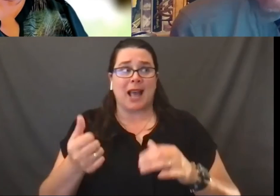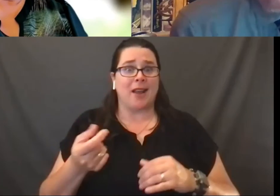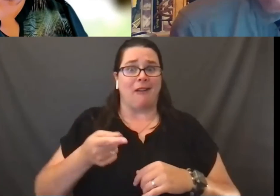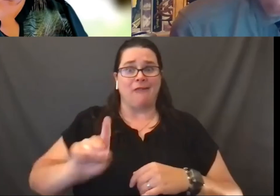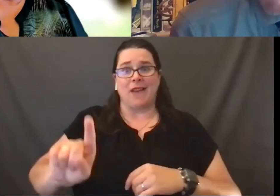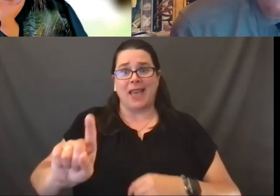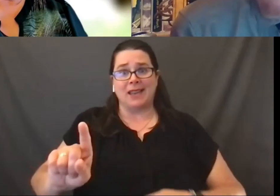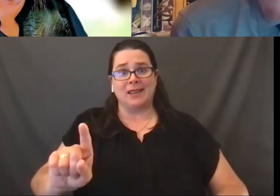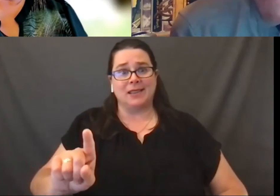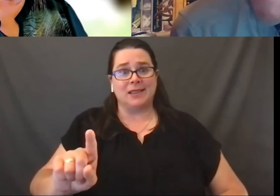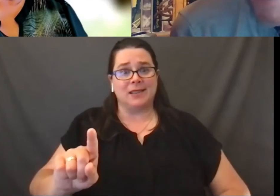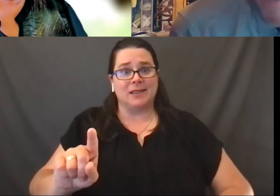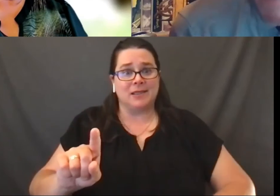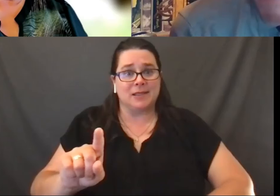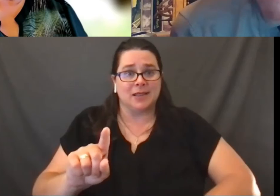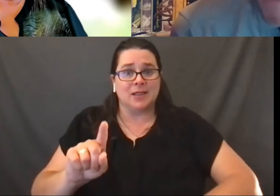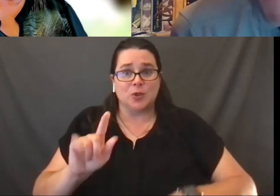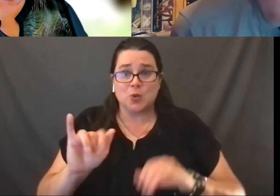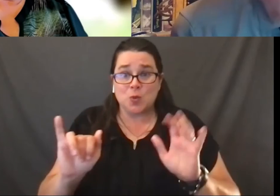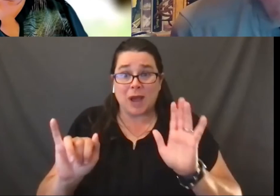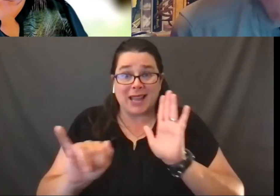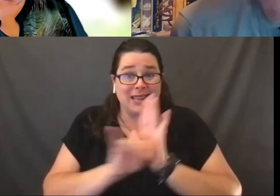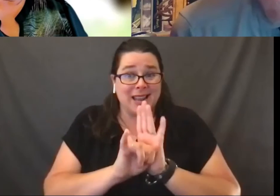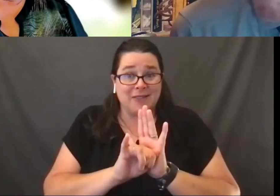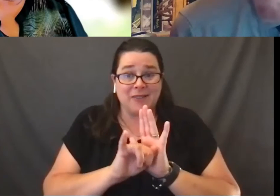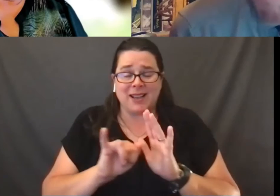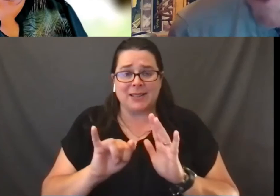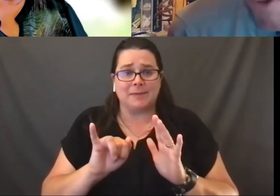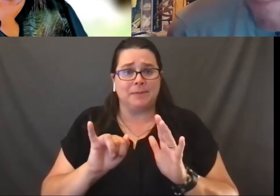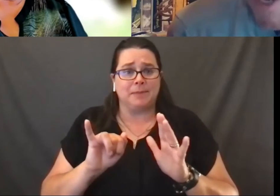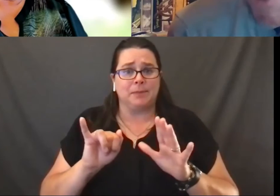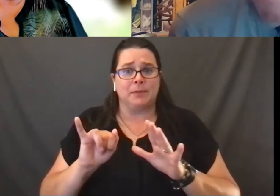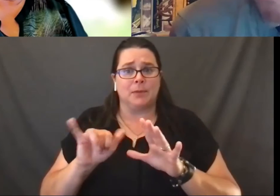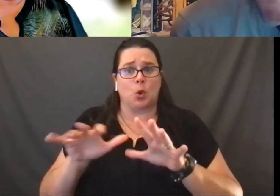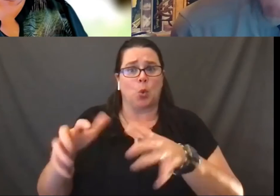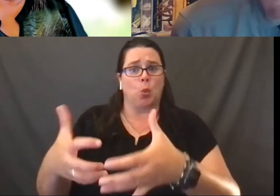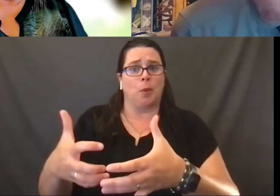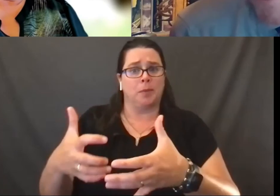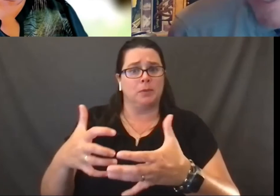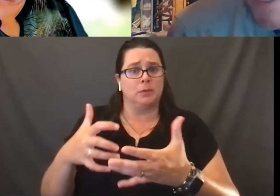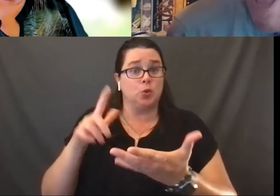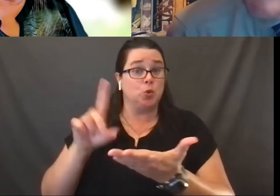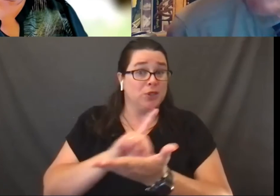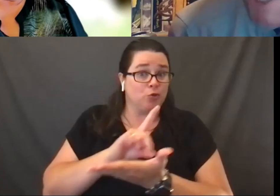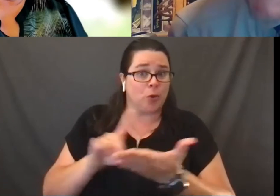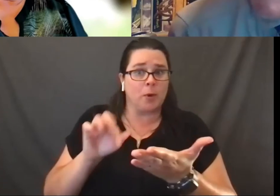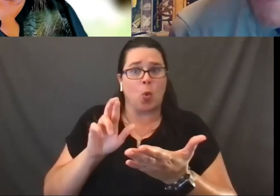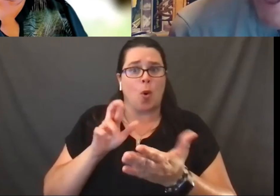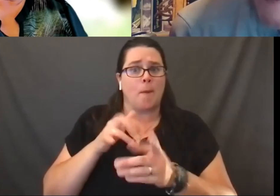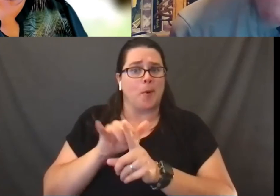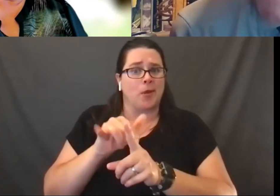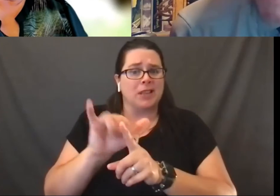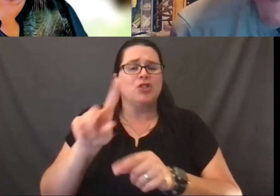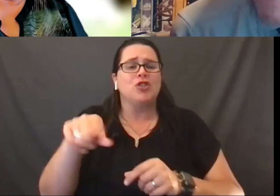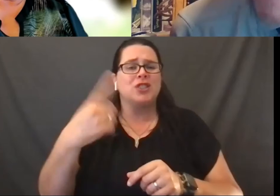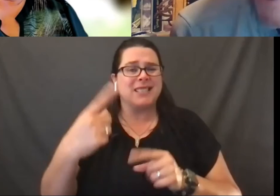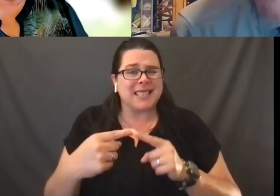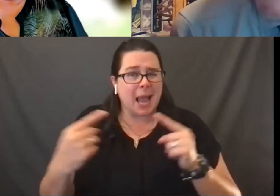in terms of identifying a select group for discrimination or for bullying, just the opposite, right?